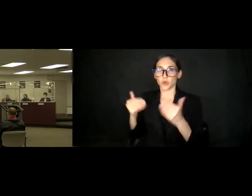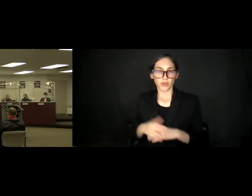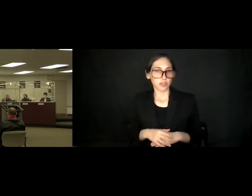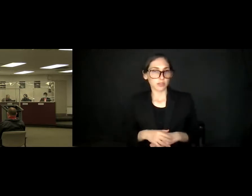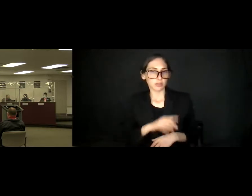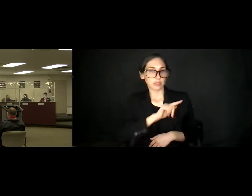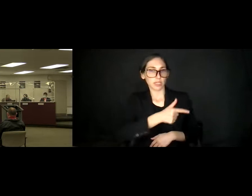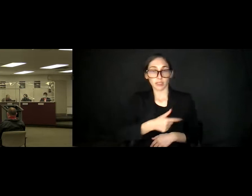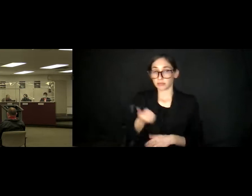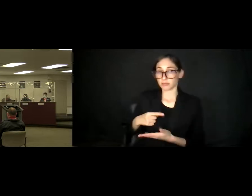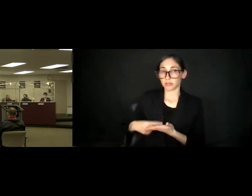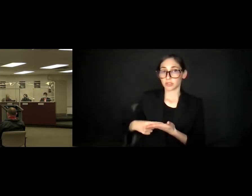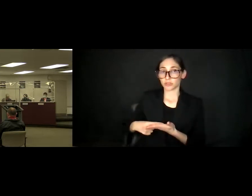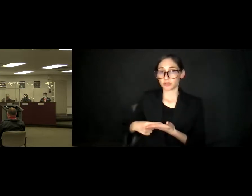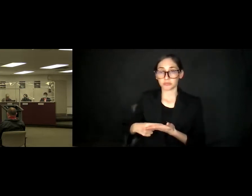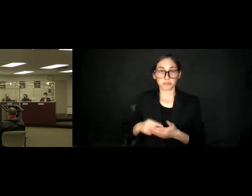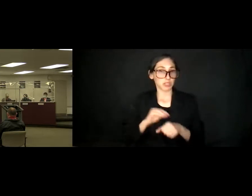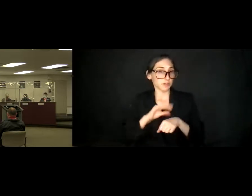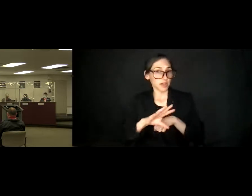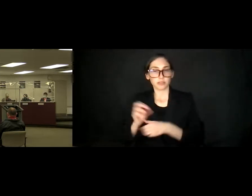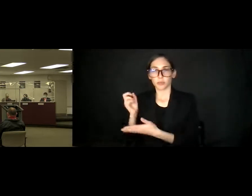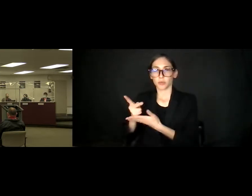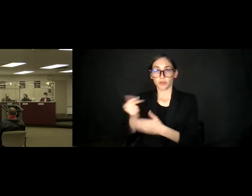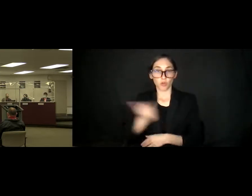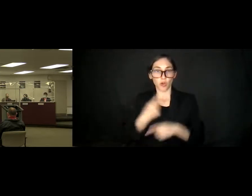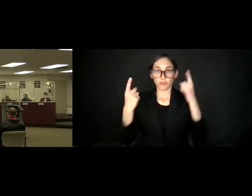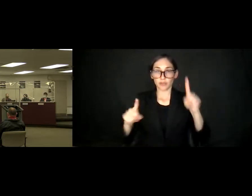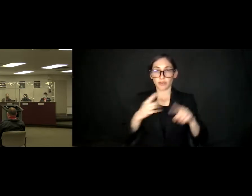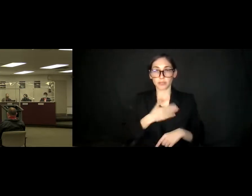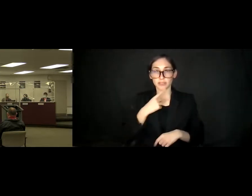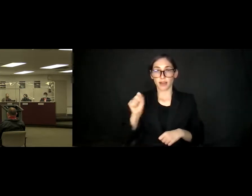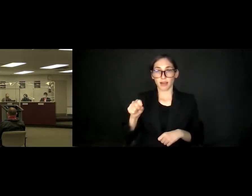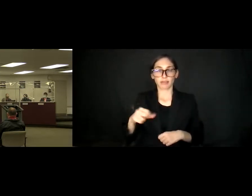Advice? Approved. All those in favor, please say aye. Aye. Opposed?